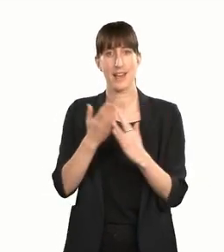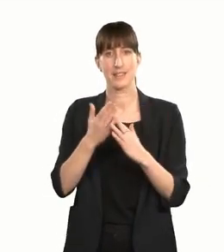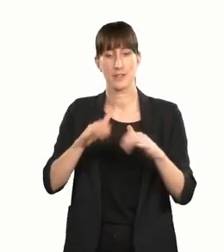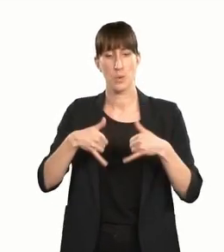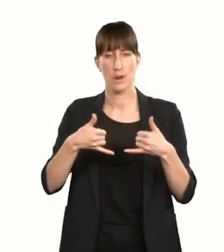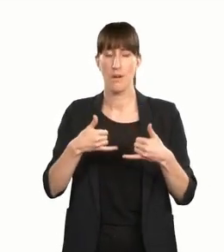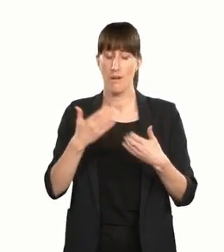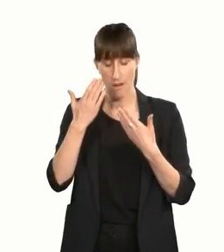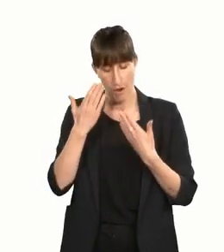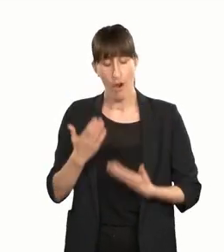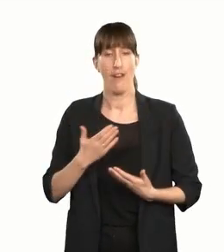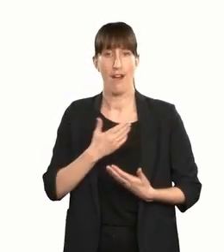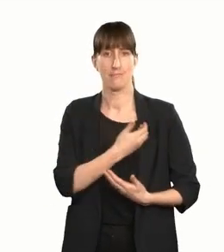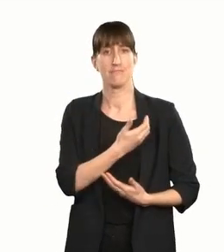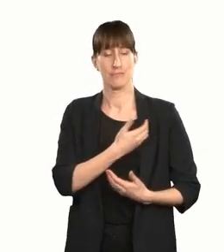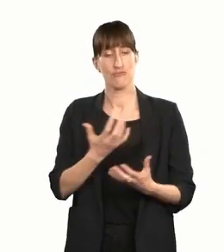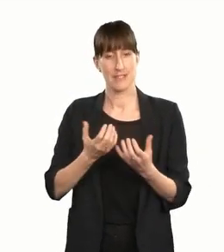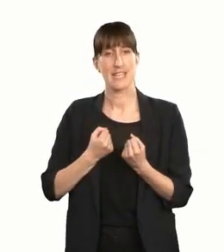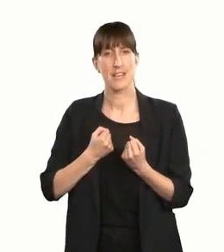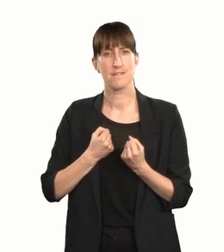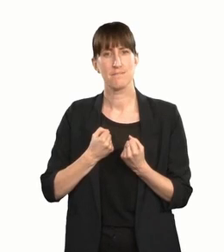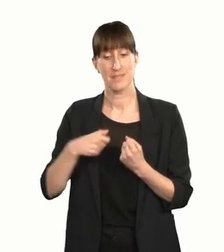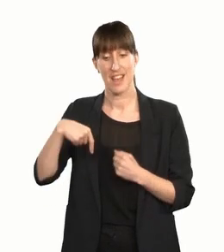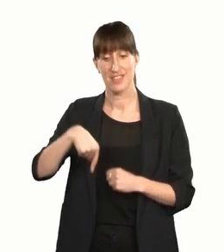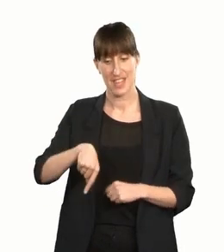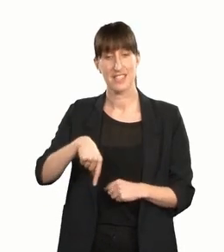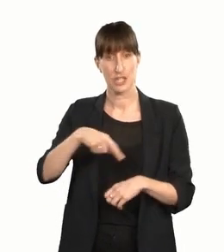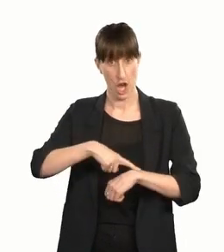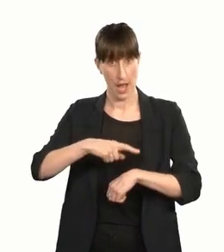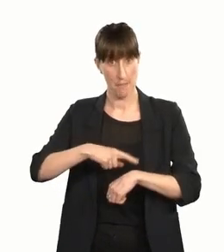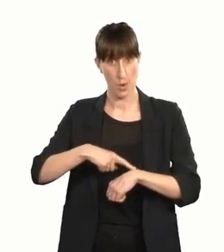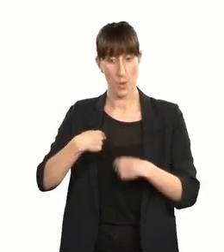It's an honour to be the recipients of it. This comes at a time when we are currently celebrating